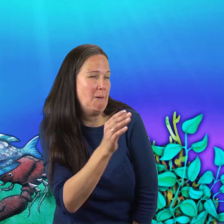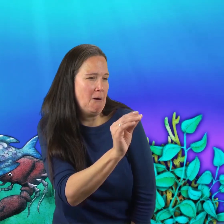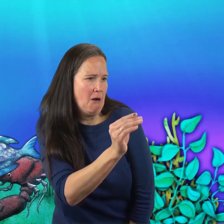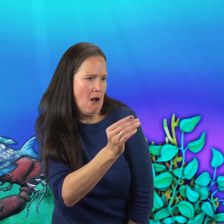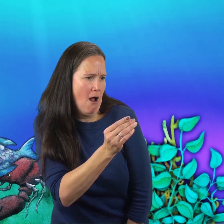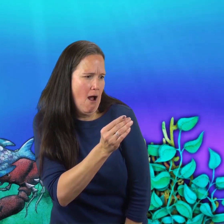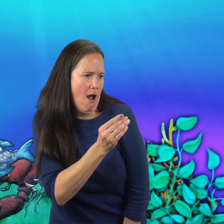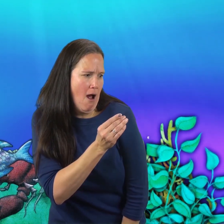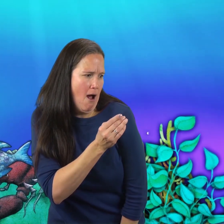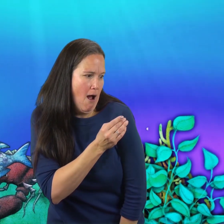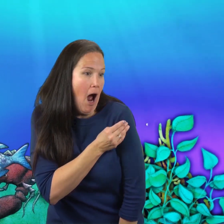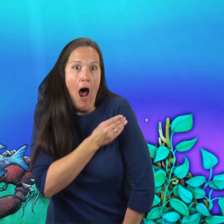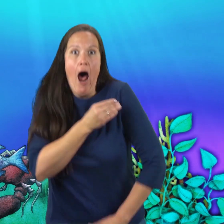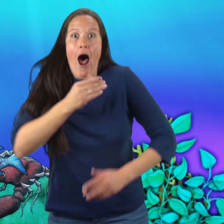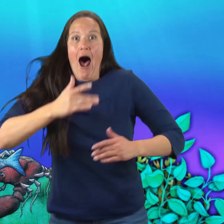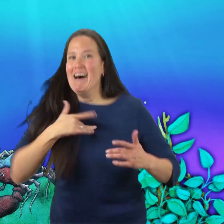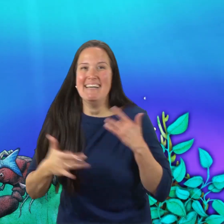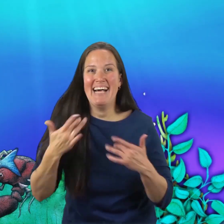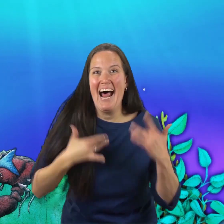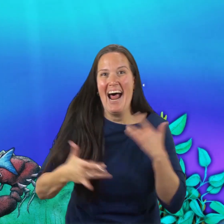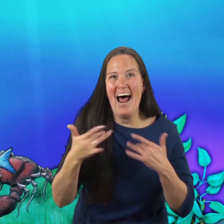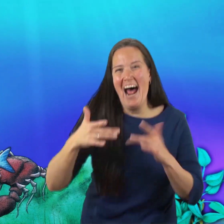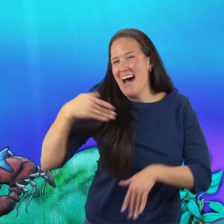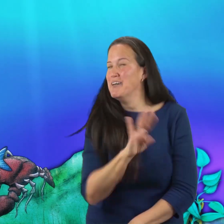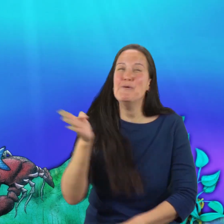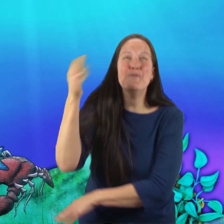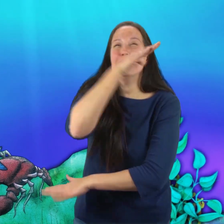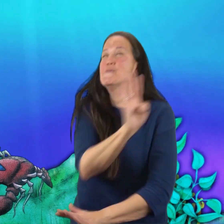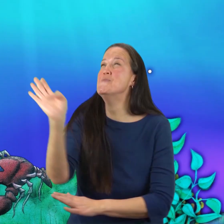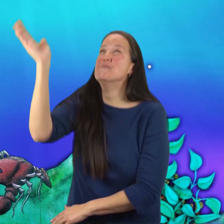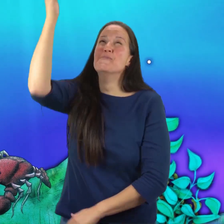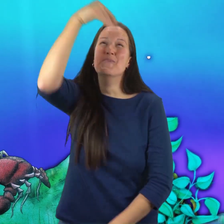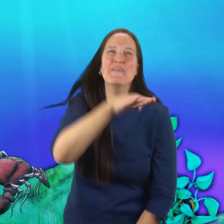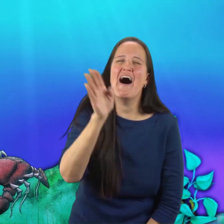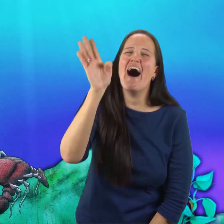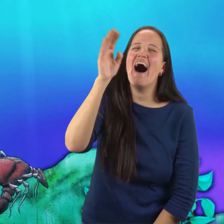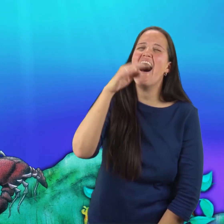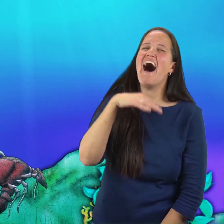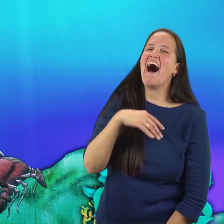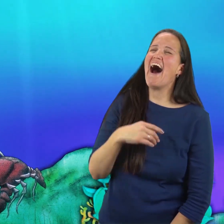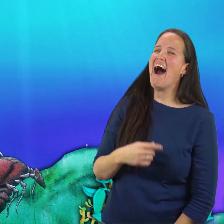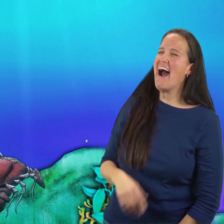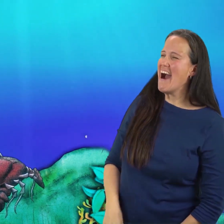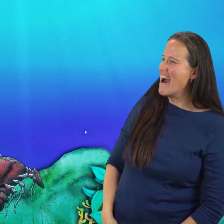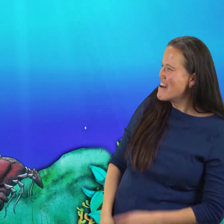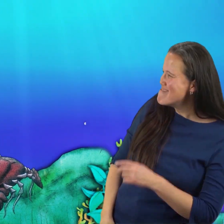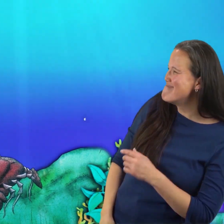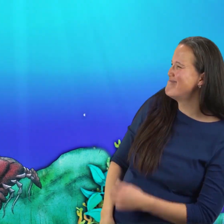“Thank you! Thank you very much!” The little blue fish bubbled playfully, as he tucked the shiny scale in among his blue ones.